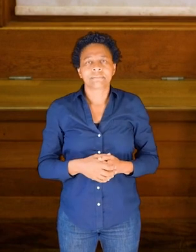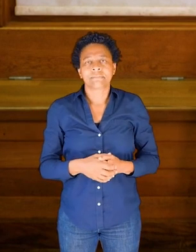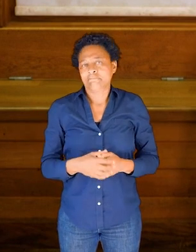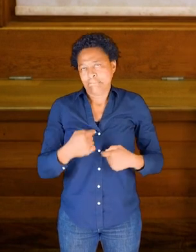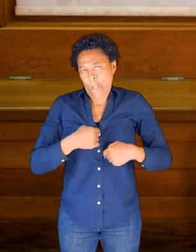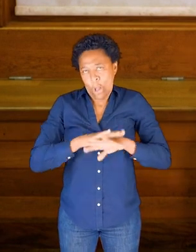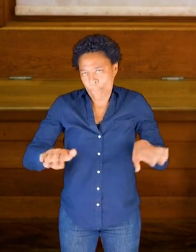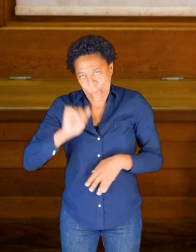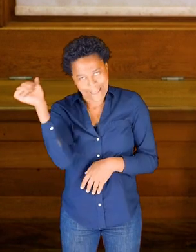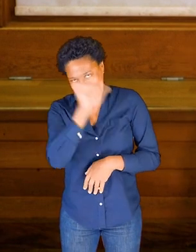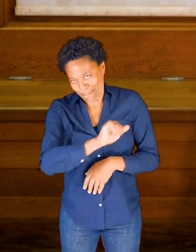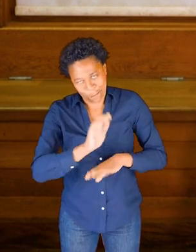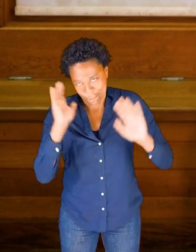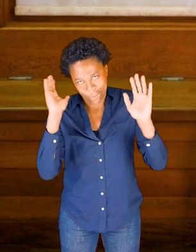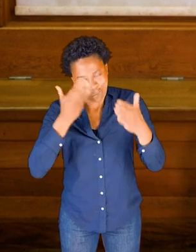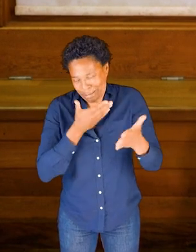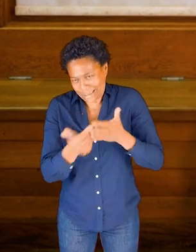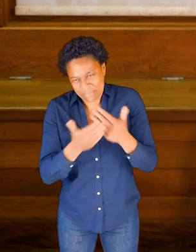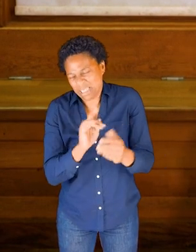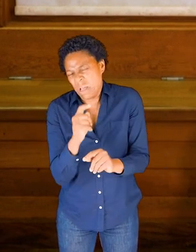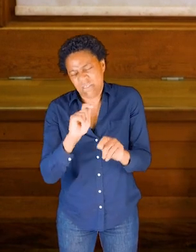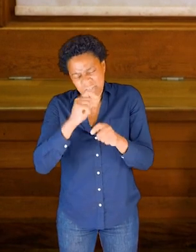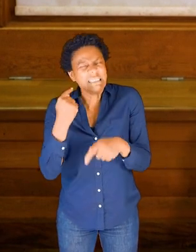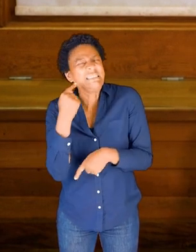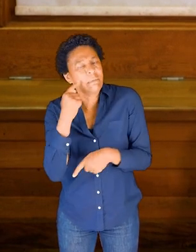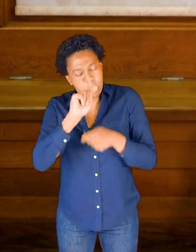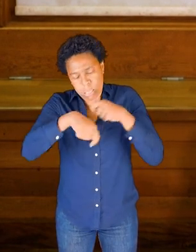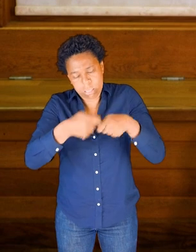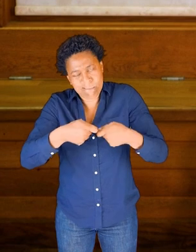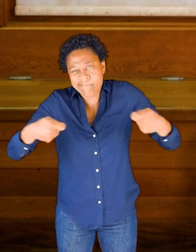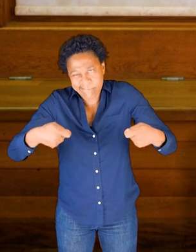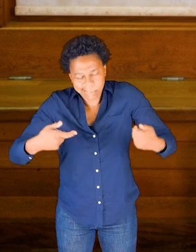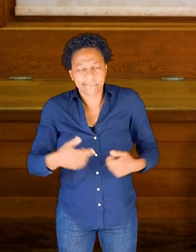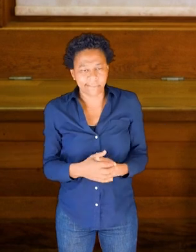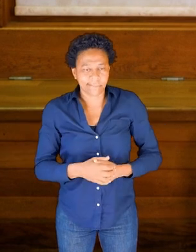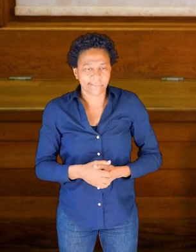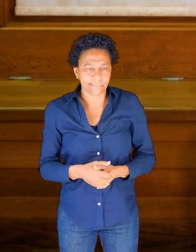So I'm no knot expert but I can just about tie a simple knot.